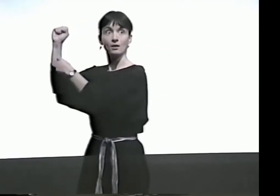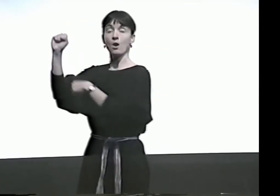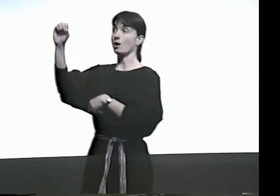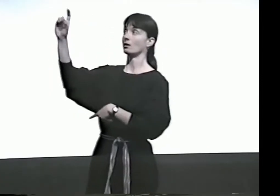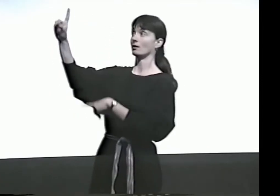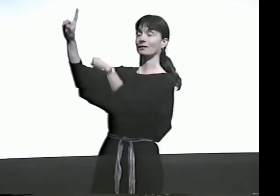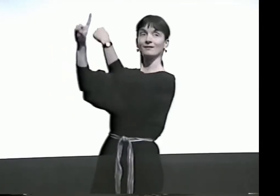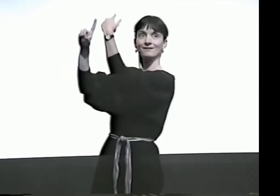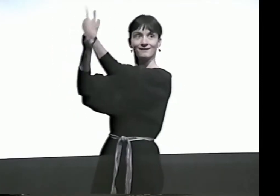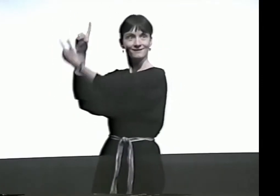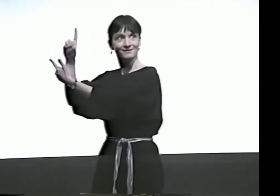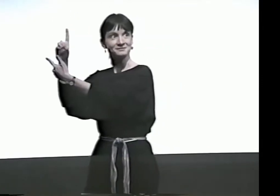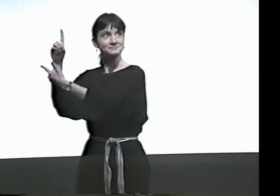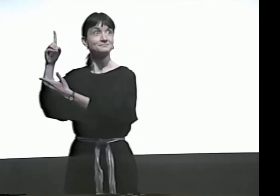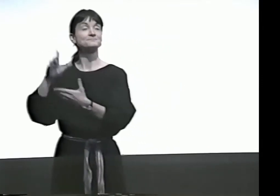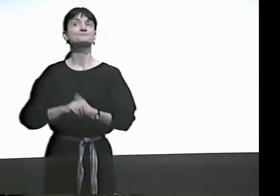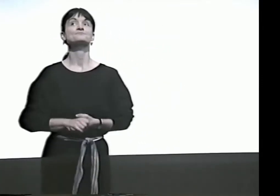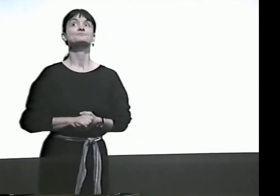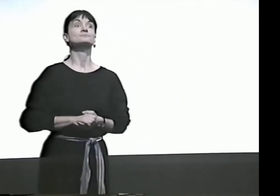THIS IS AN "S," A "D."